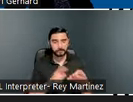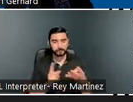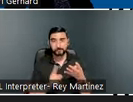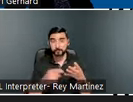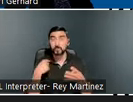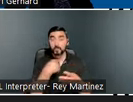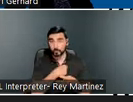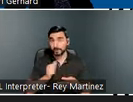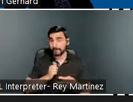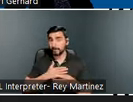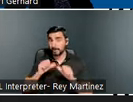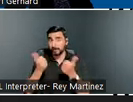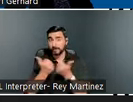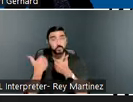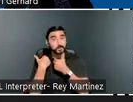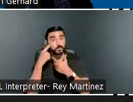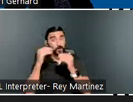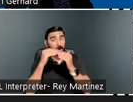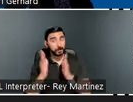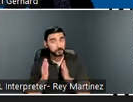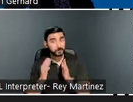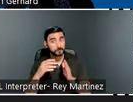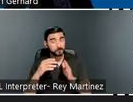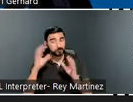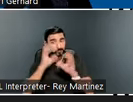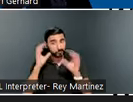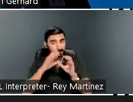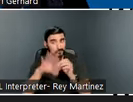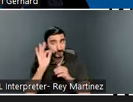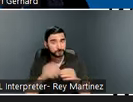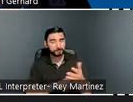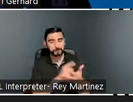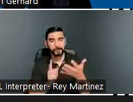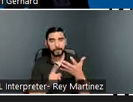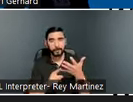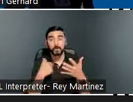supportive housing for individuals with TBI. We are a housing agency that partners with a provider